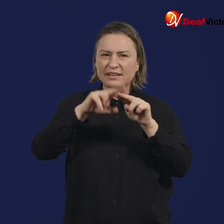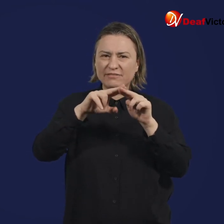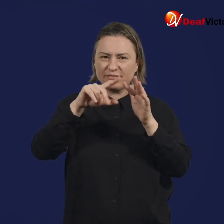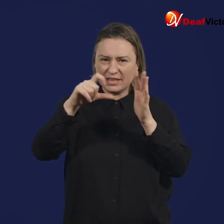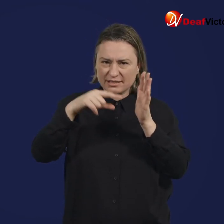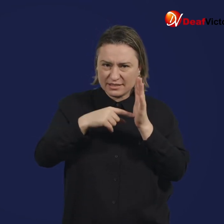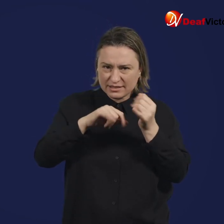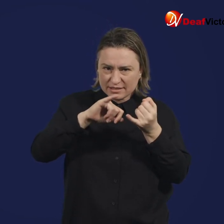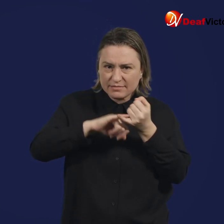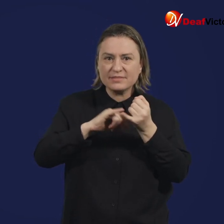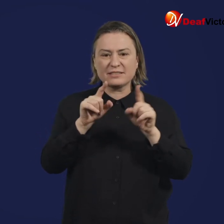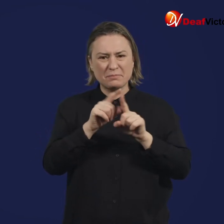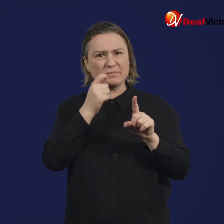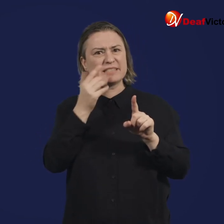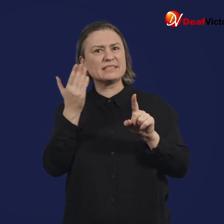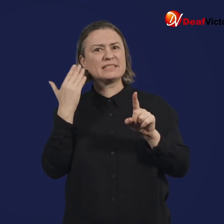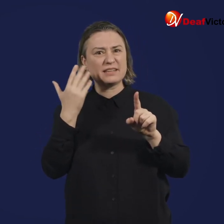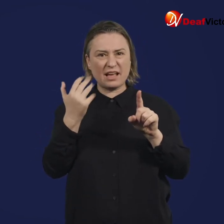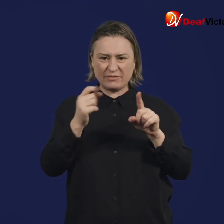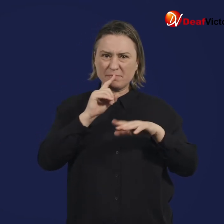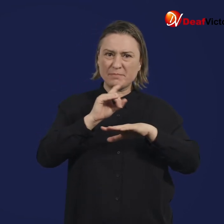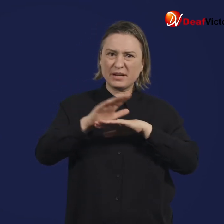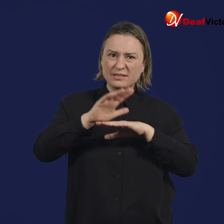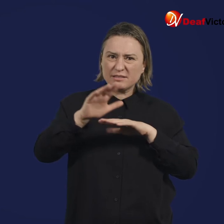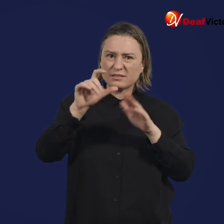and investigate any potential new safety issues or negative side effects.